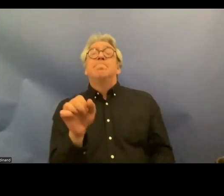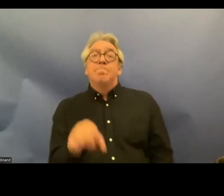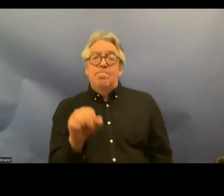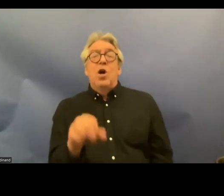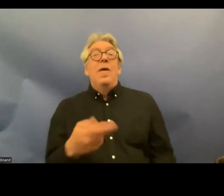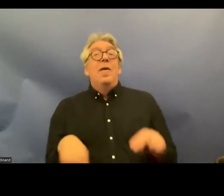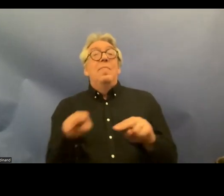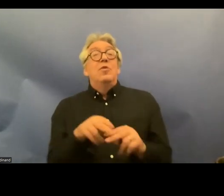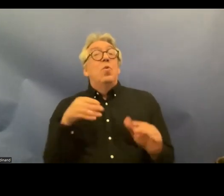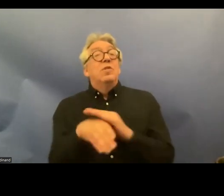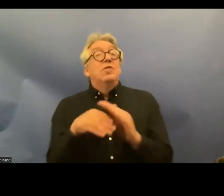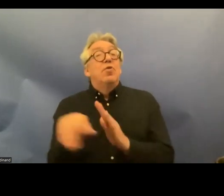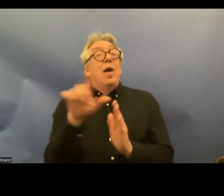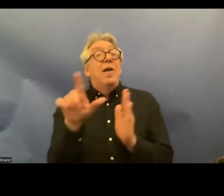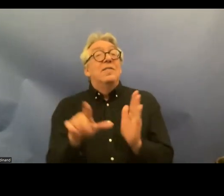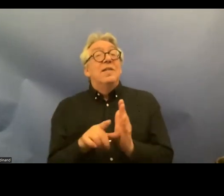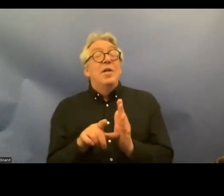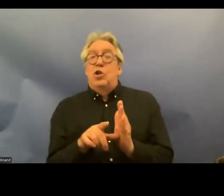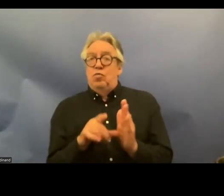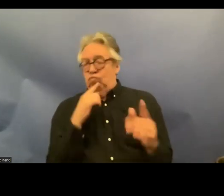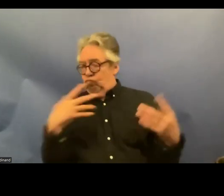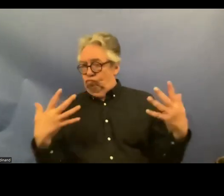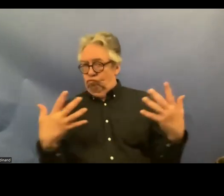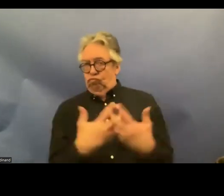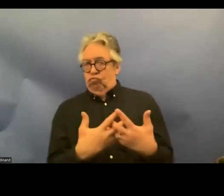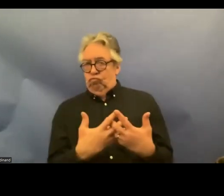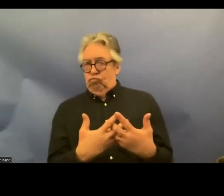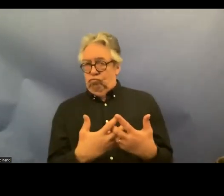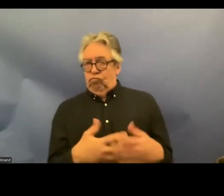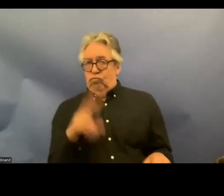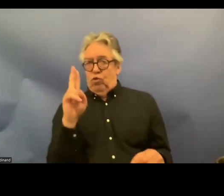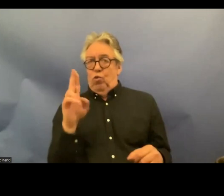accessibility was in line with the crpd and no amendments were